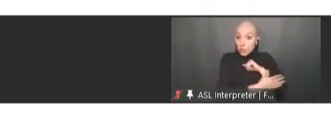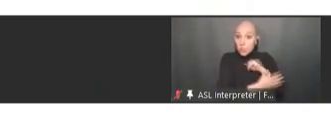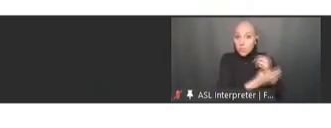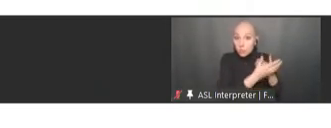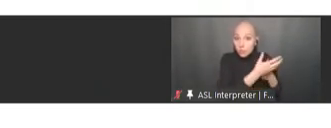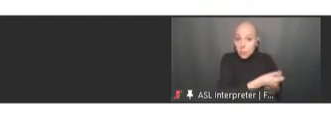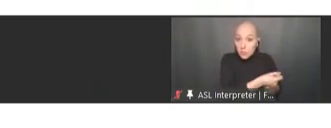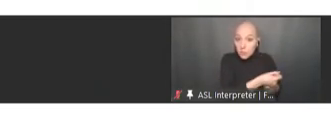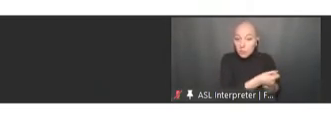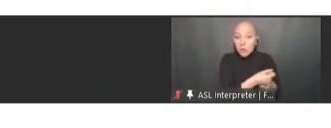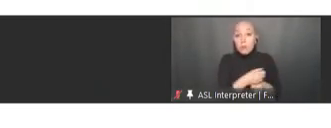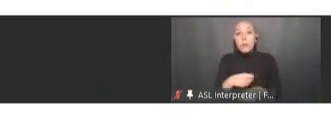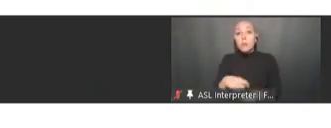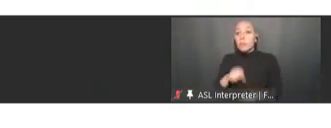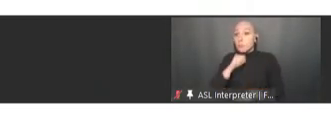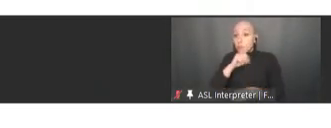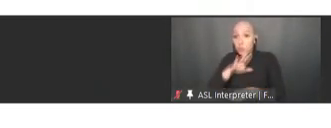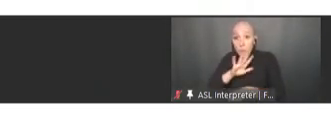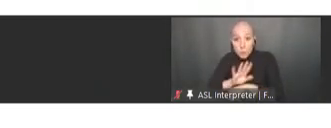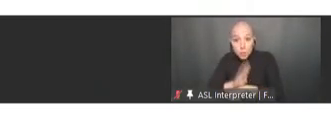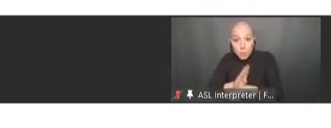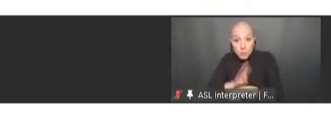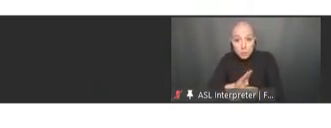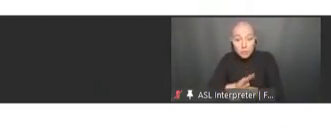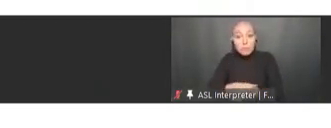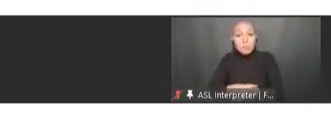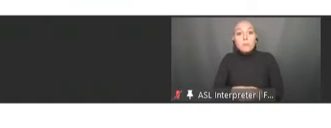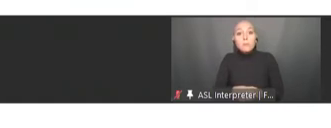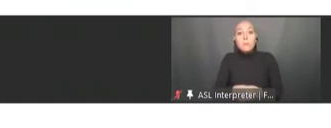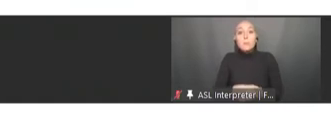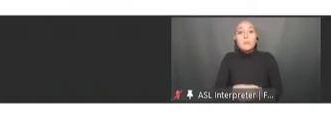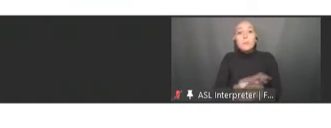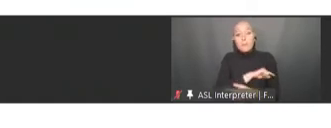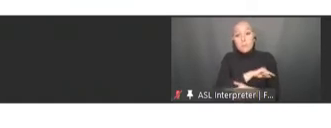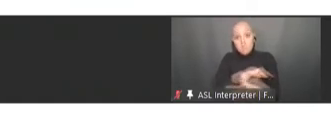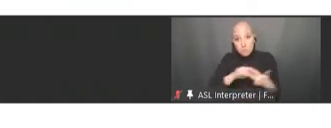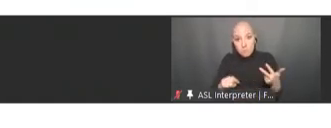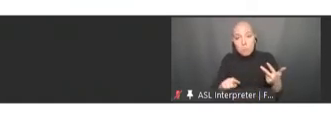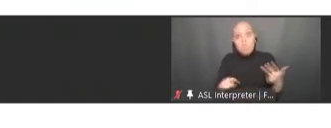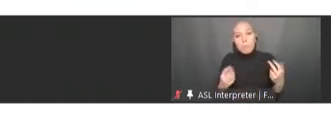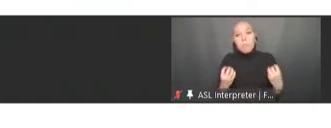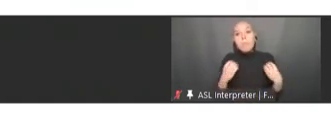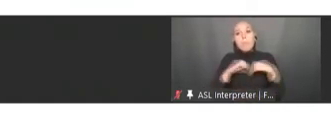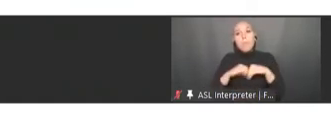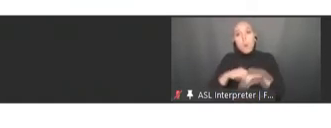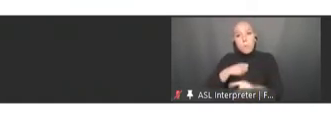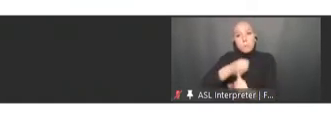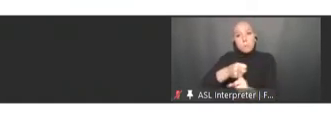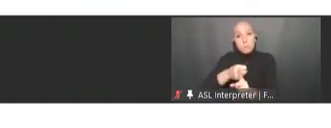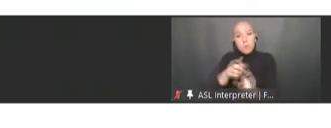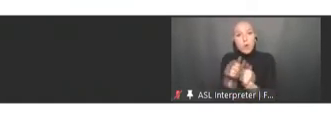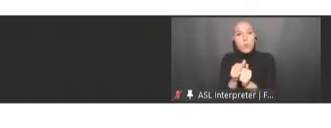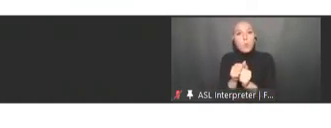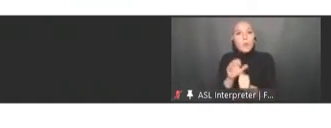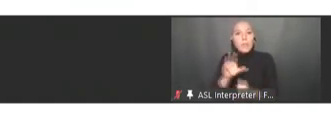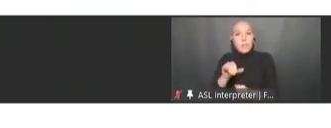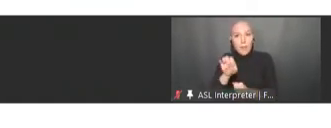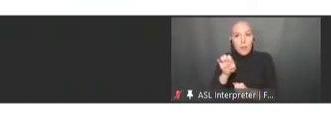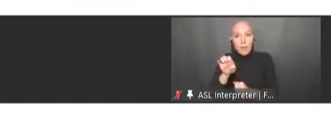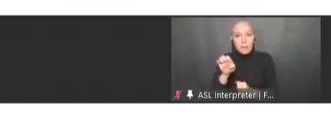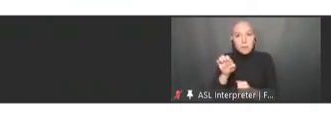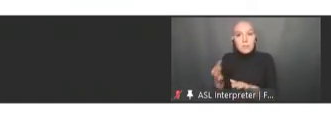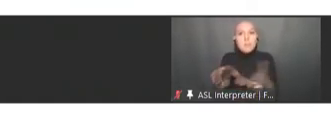vaccines have been able to curve the case fatality rate in 171 countries than many of the other